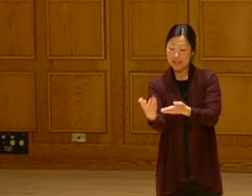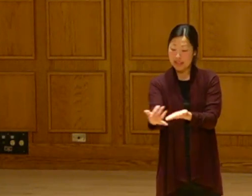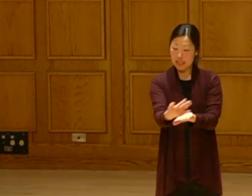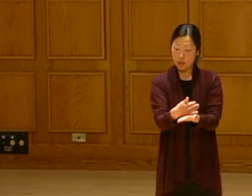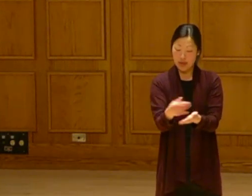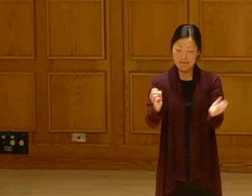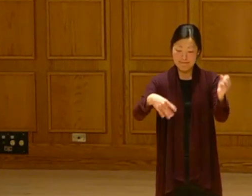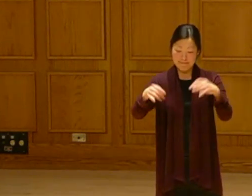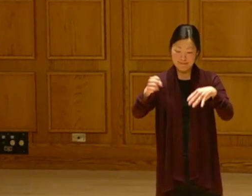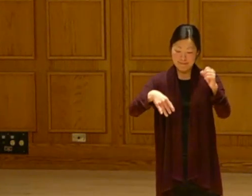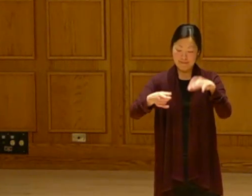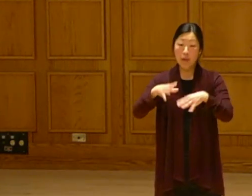forage, and prepare the meals in the kitchen.